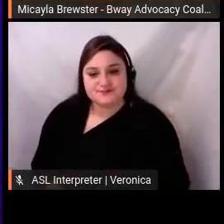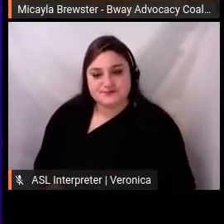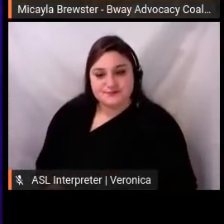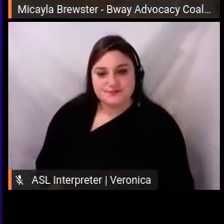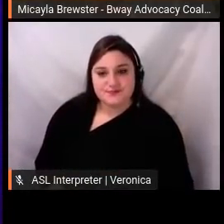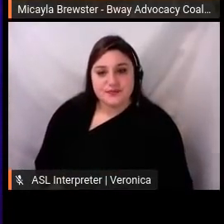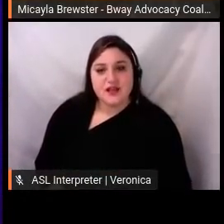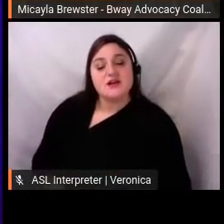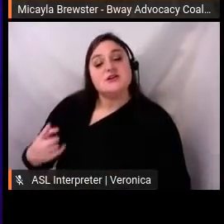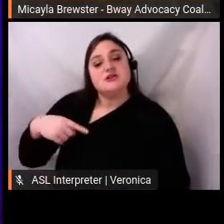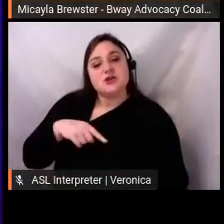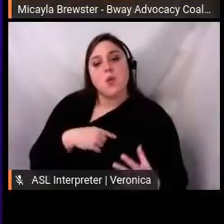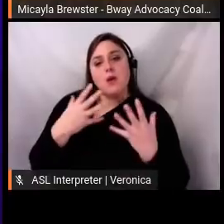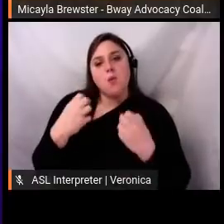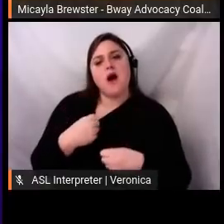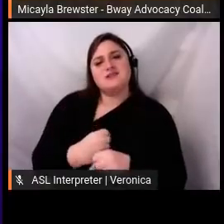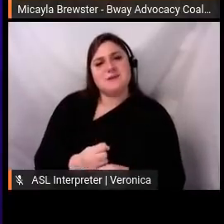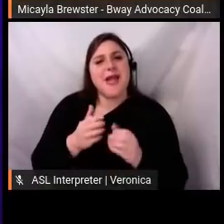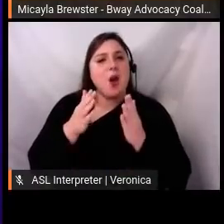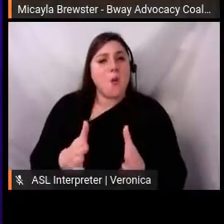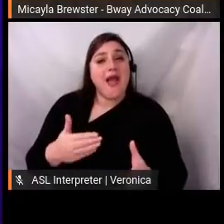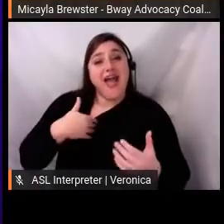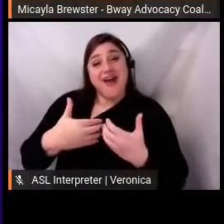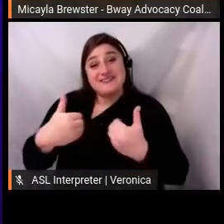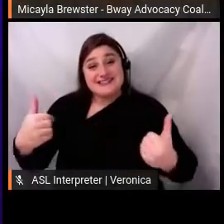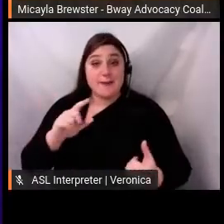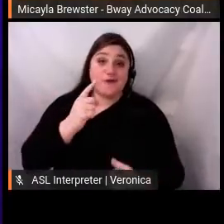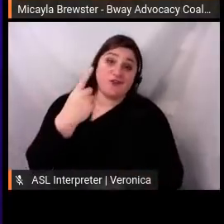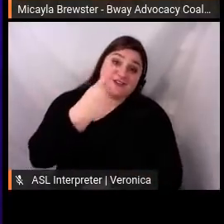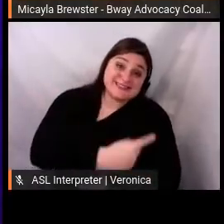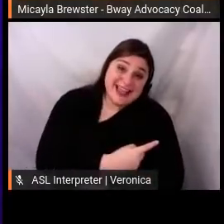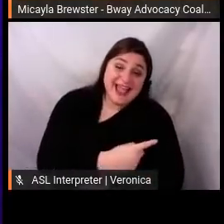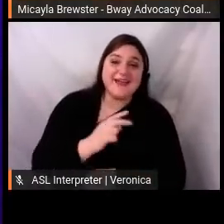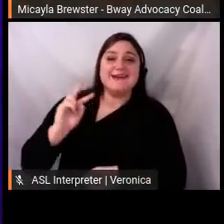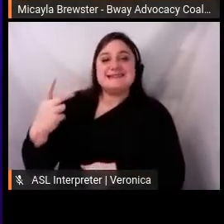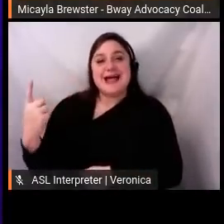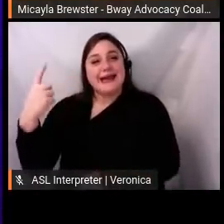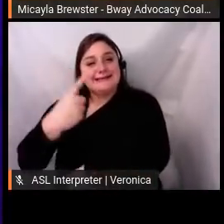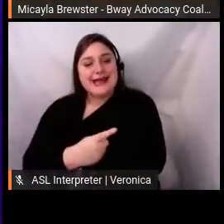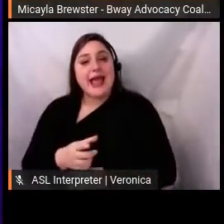behind each of those days and forums. So. The first one said: